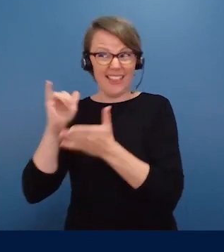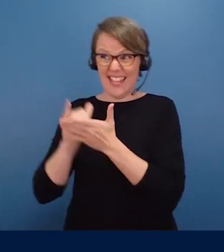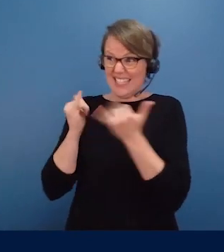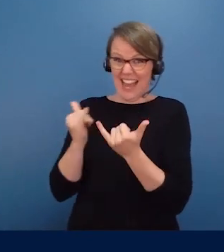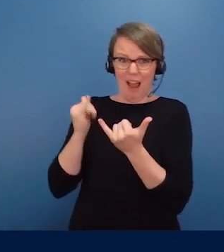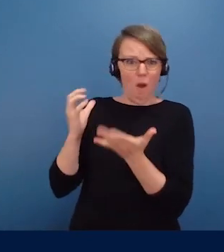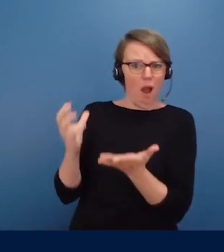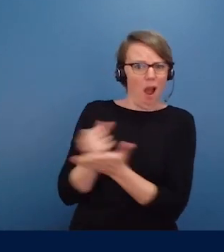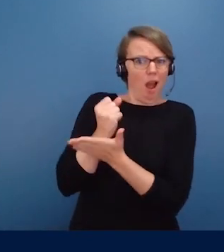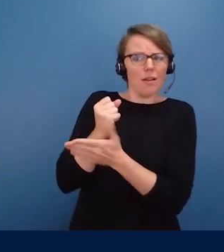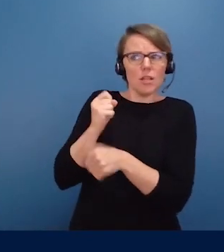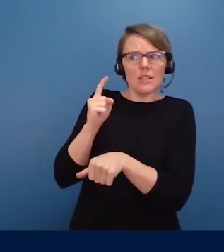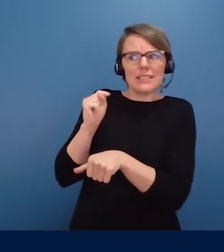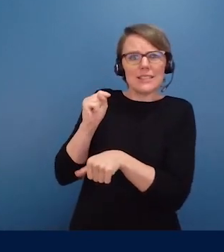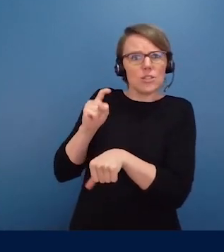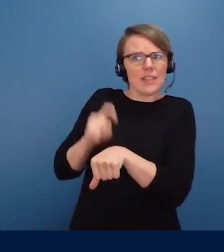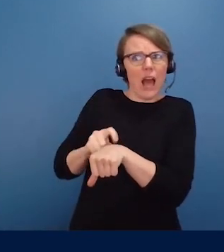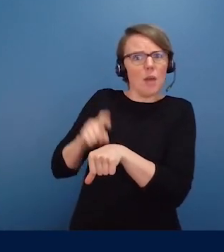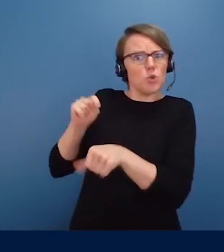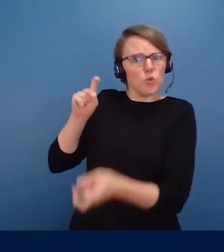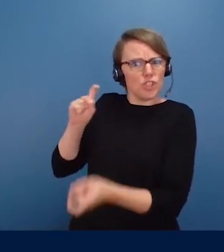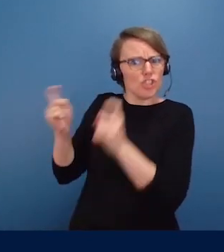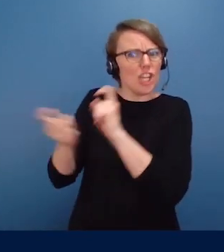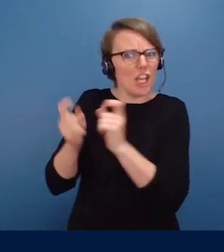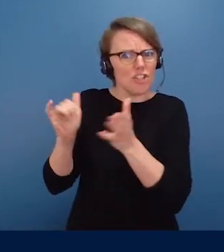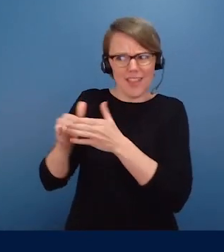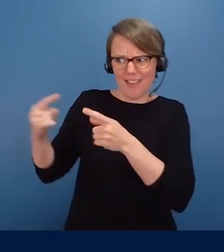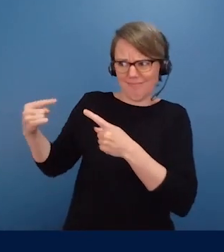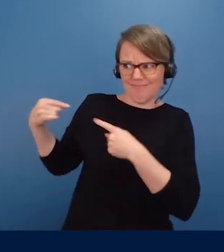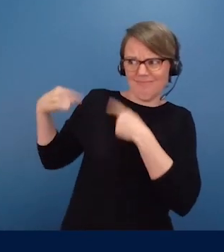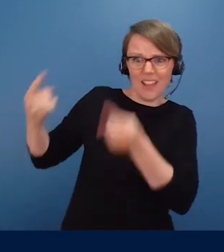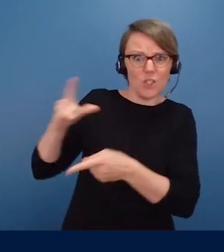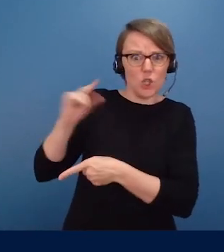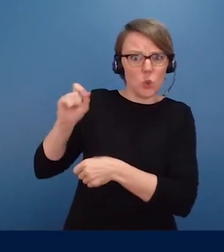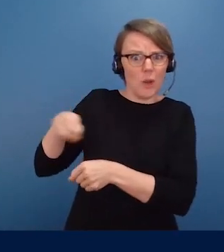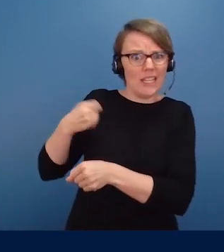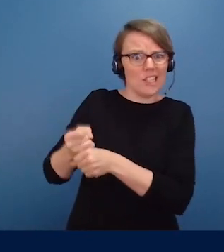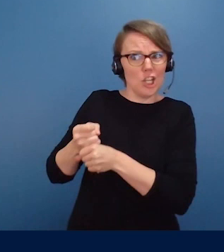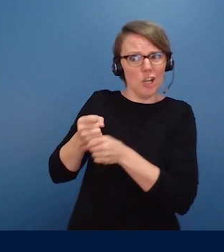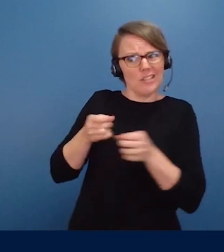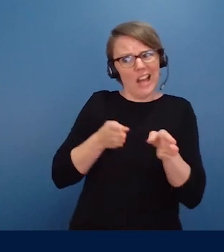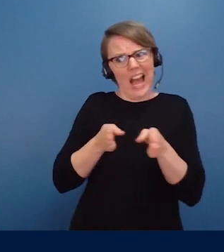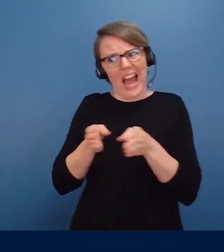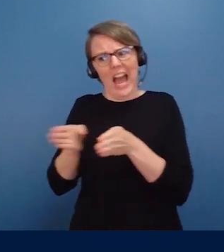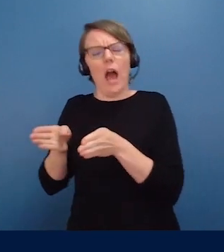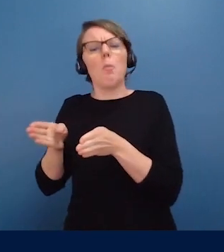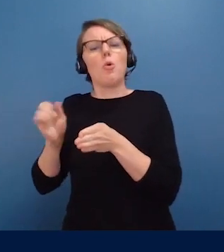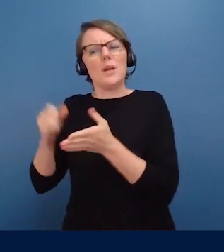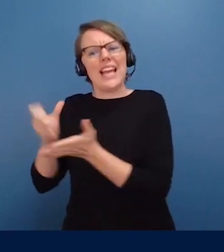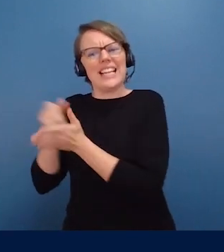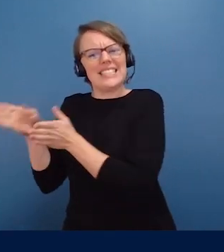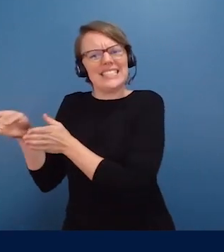by providing employers with tax credits and other financial incentives to enable employers,